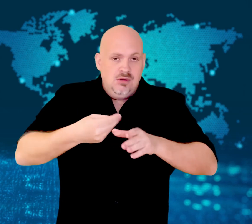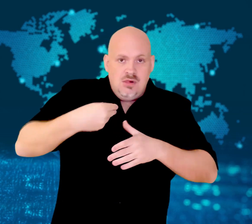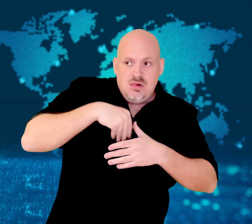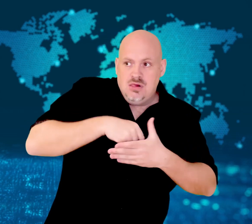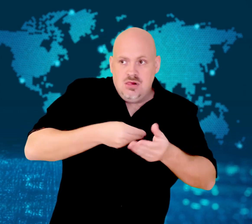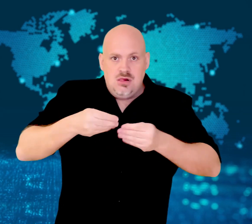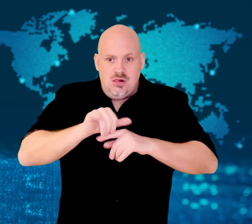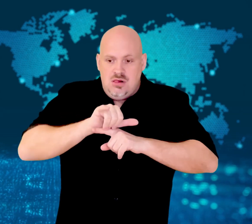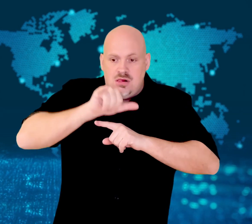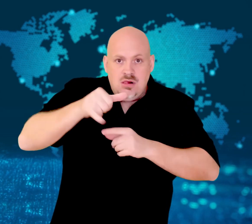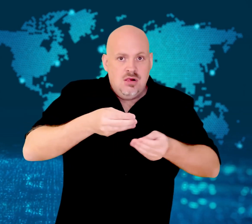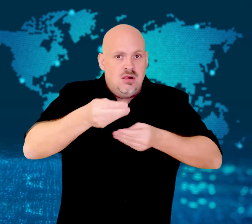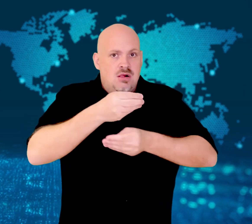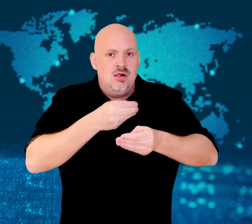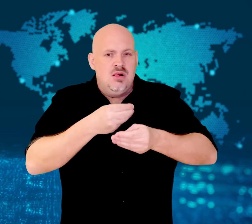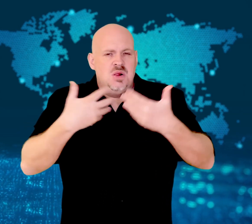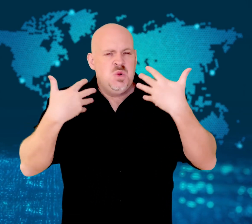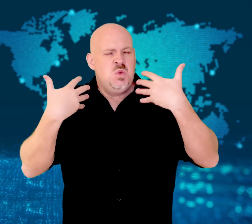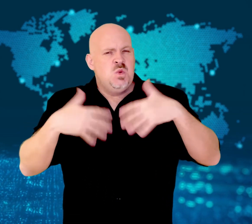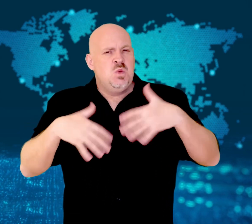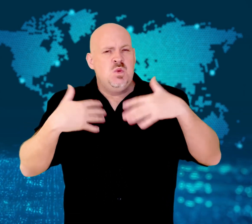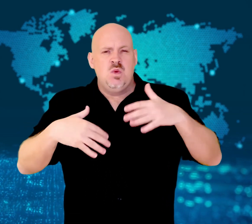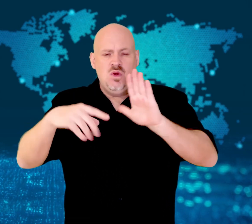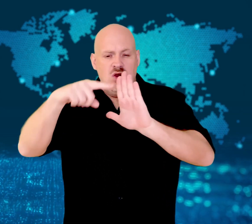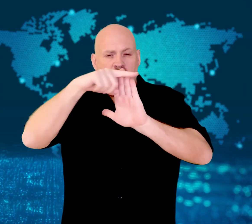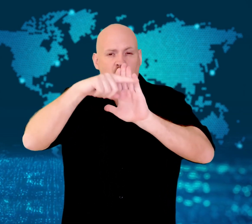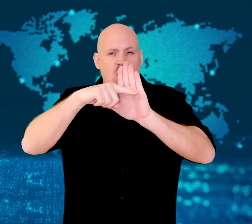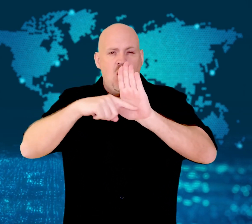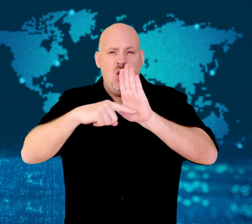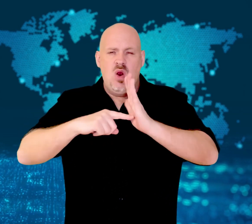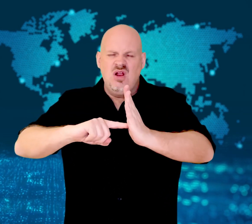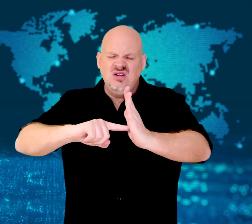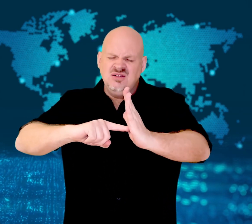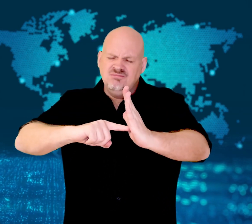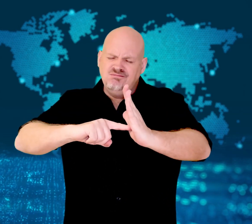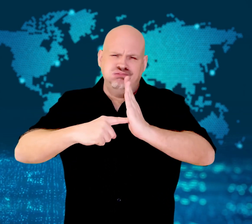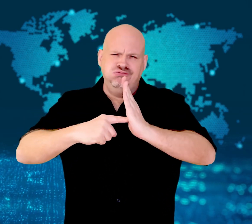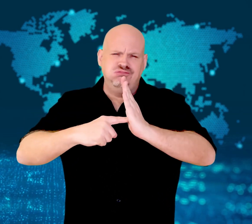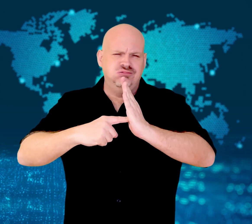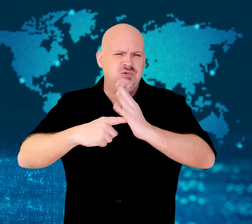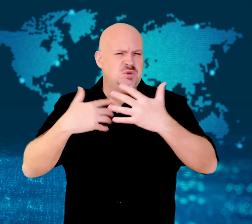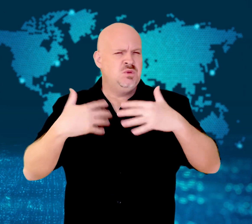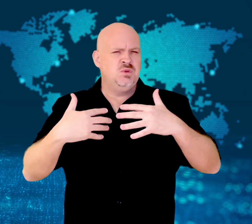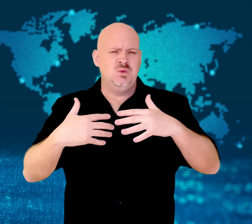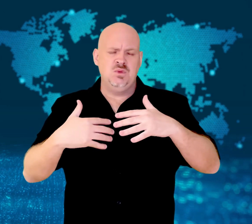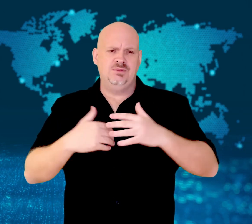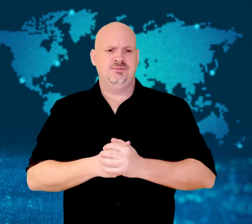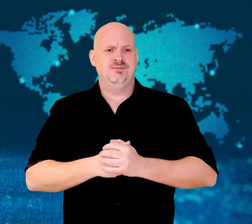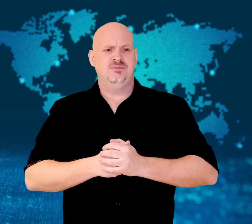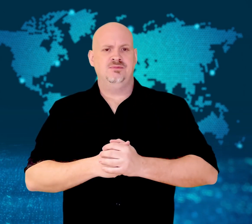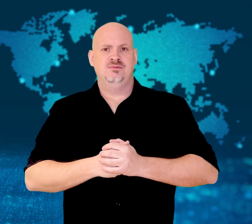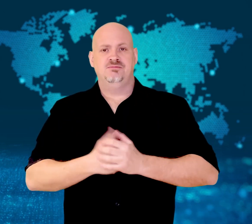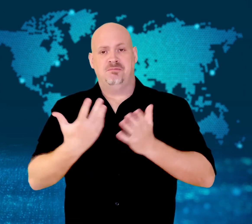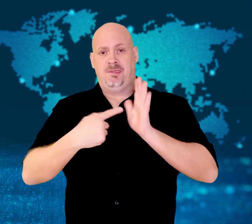For example, 15 grams of heroin can result in a mandatory